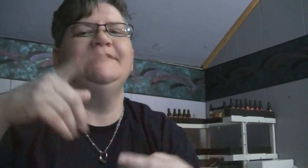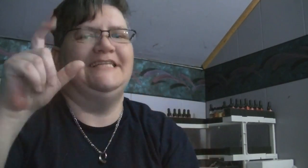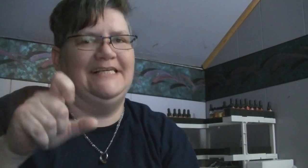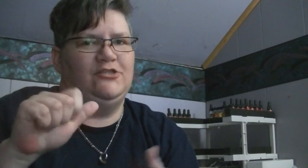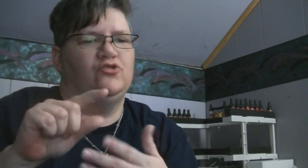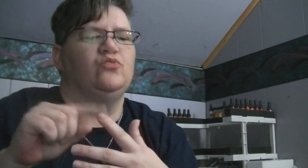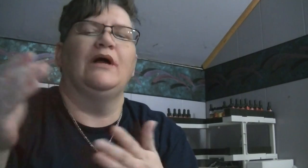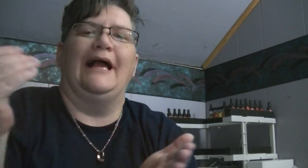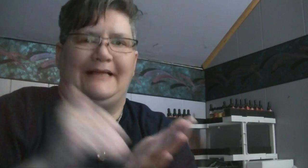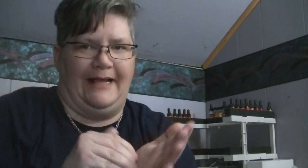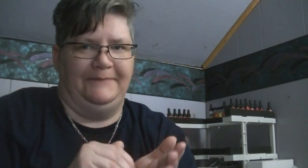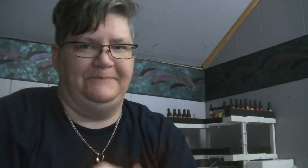Need to do it again